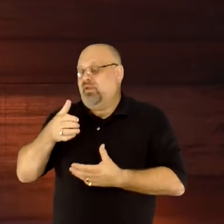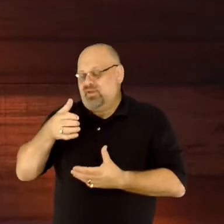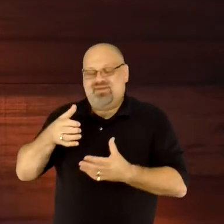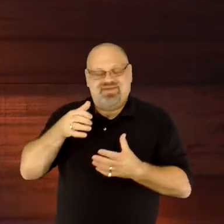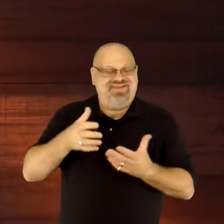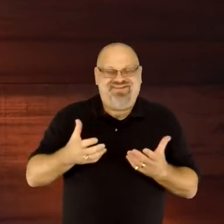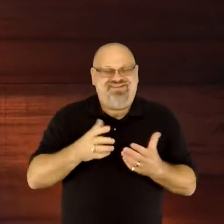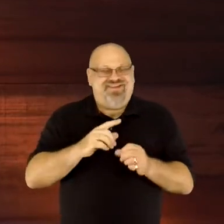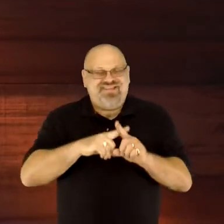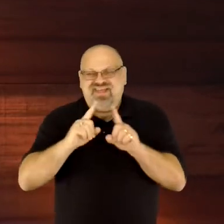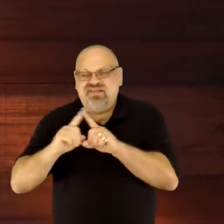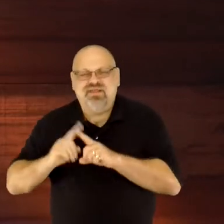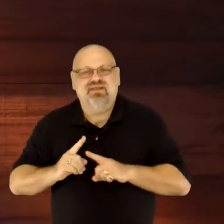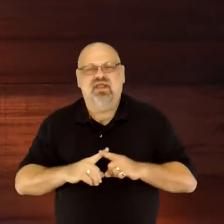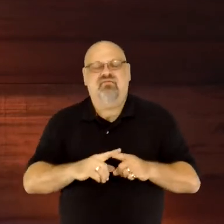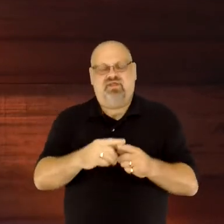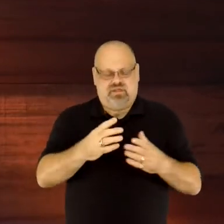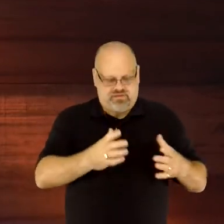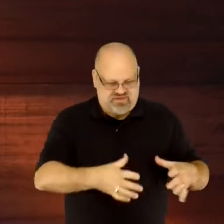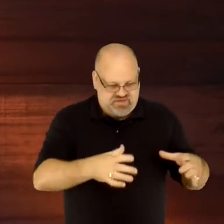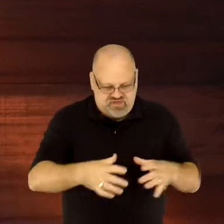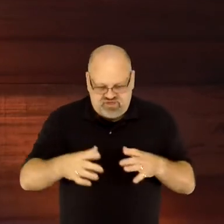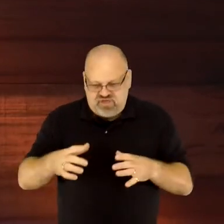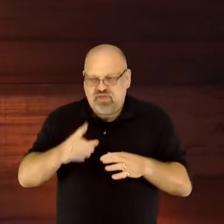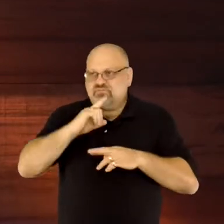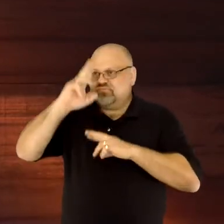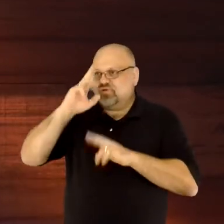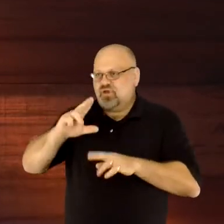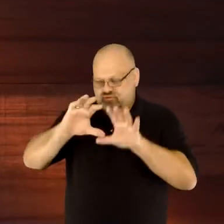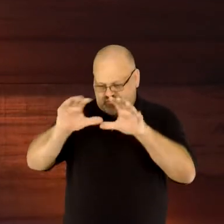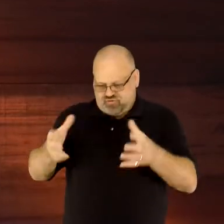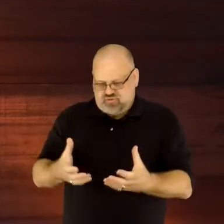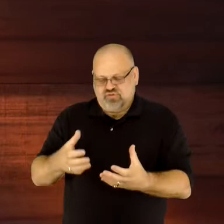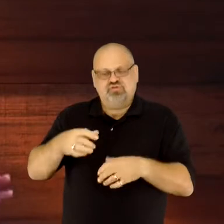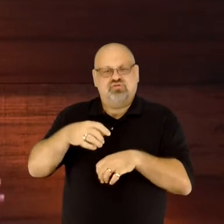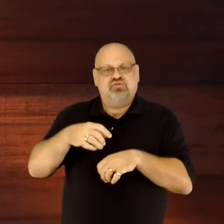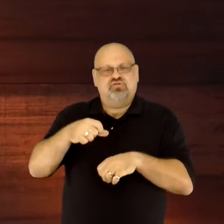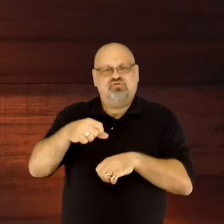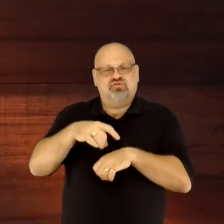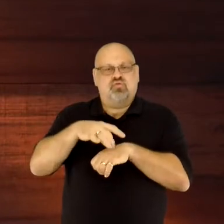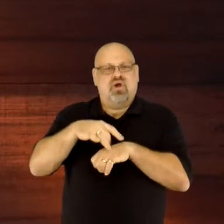to the curvaceous squash that is synonymous with fall. And, whether you fancy pumpkin or not,